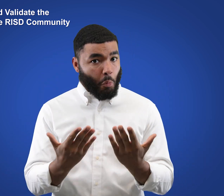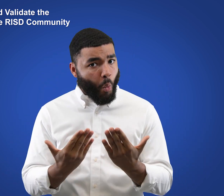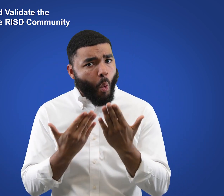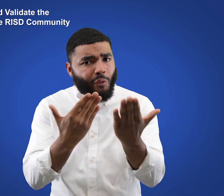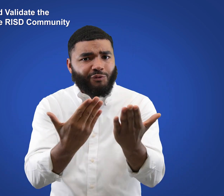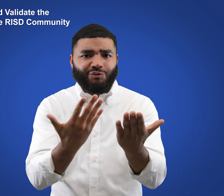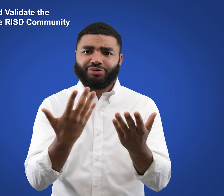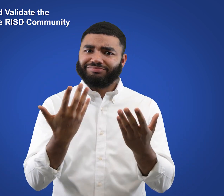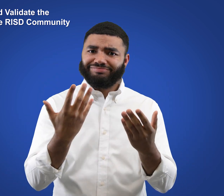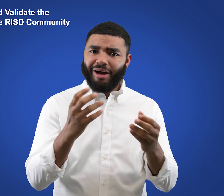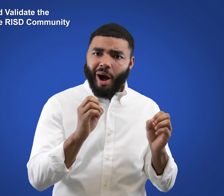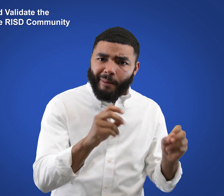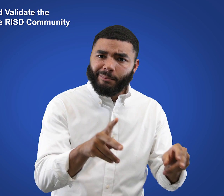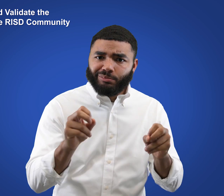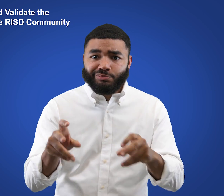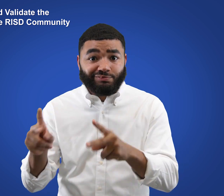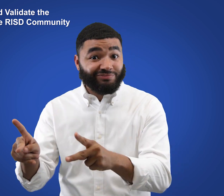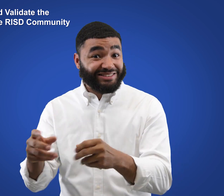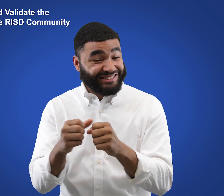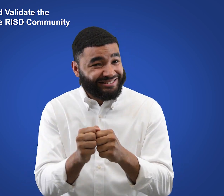presents unparalleled and valuable opportunities